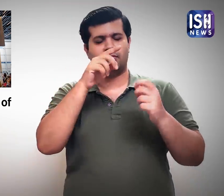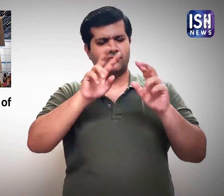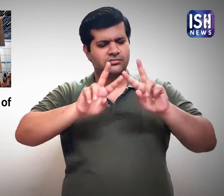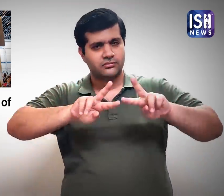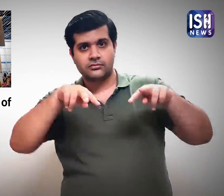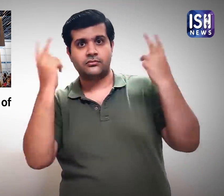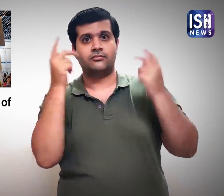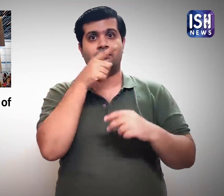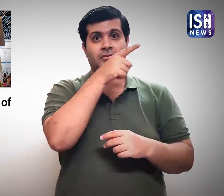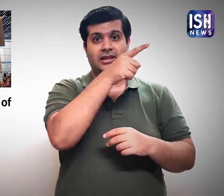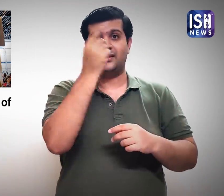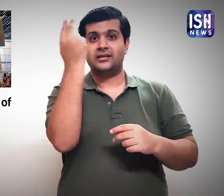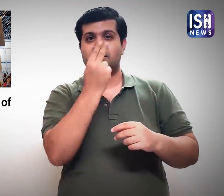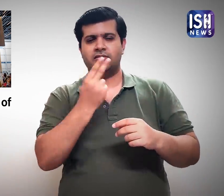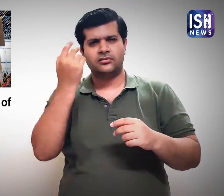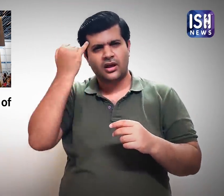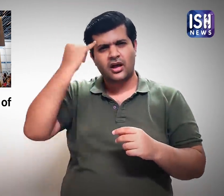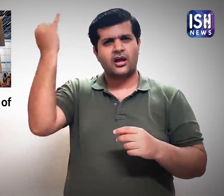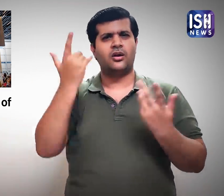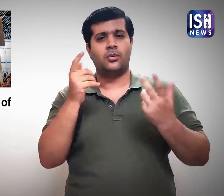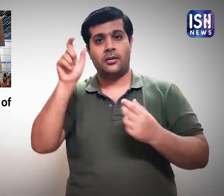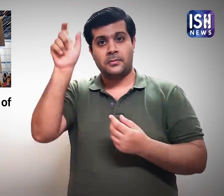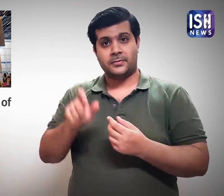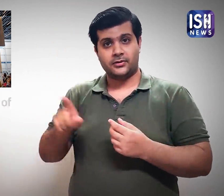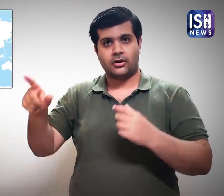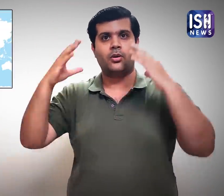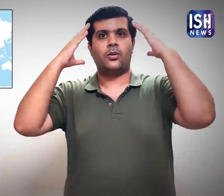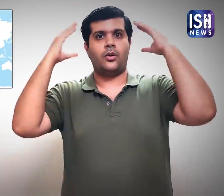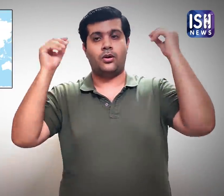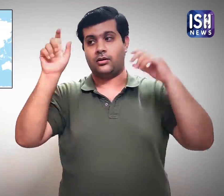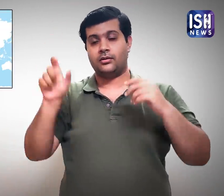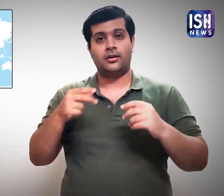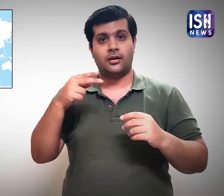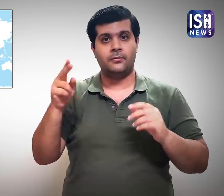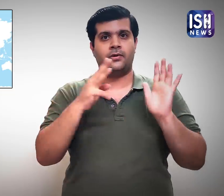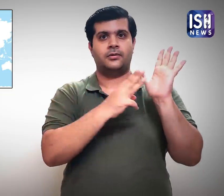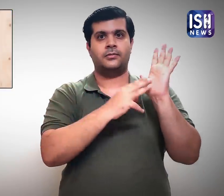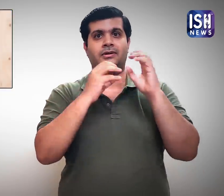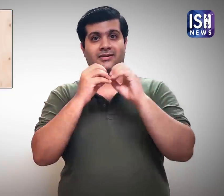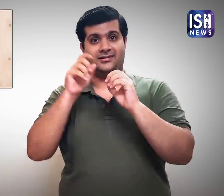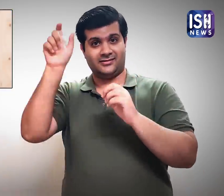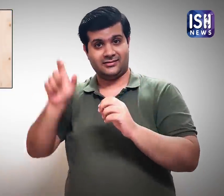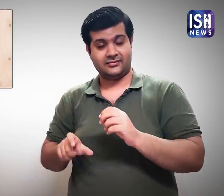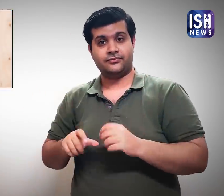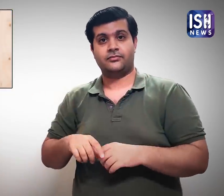This unique clock is made by a Dutch designer Maarten Baas